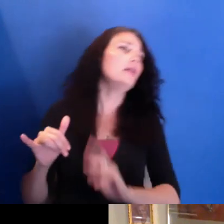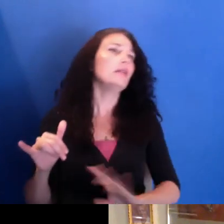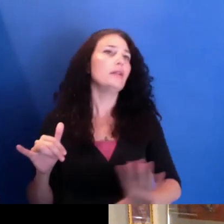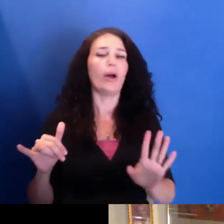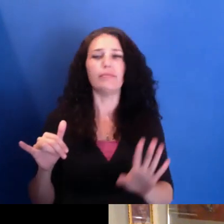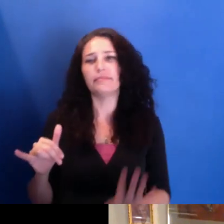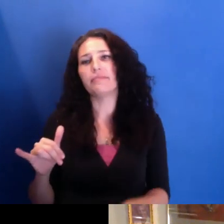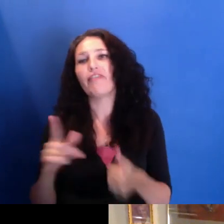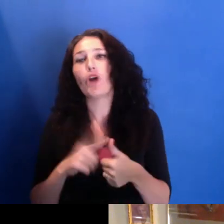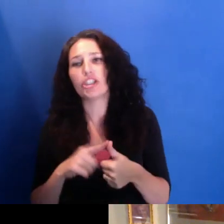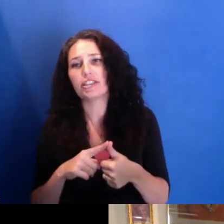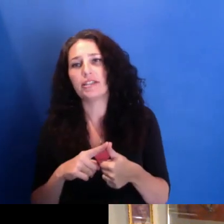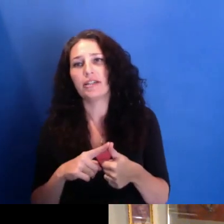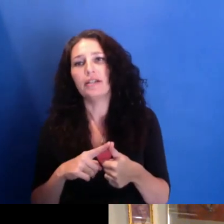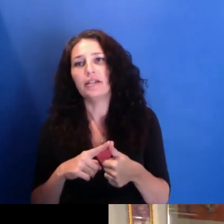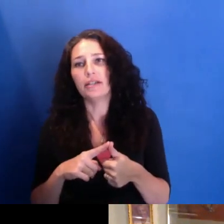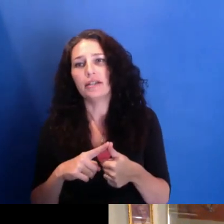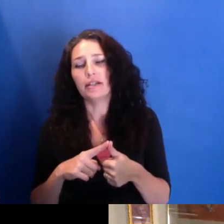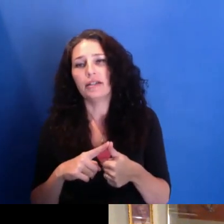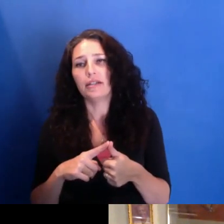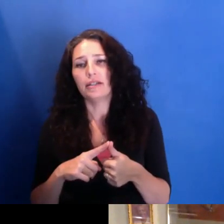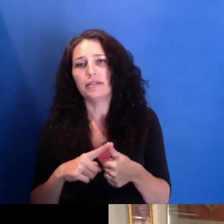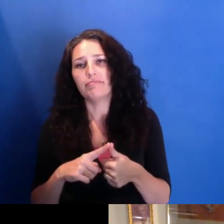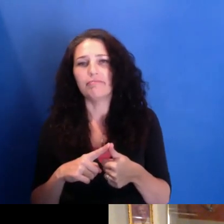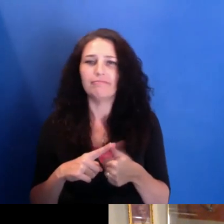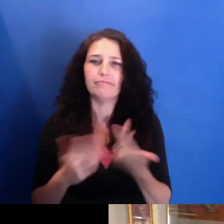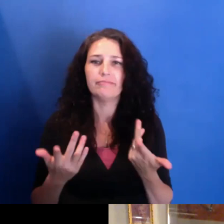but it is-- just part of its formation is that there's--